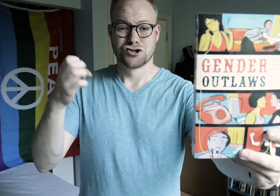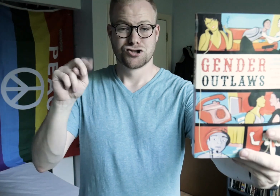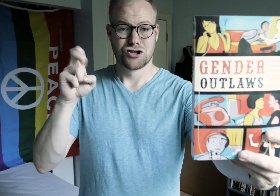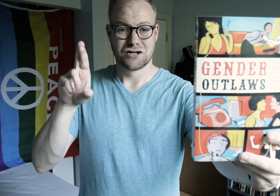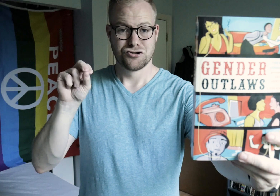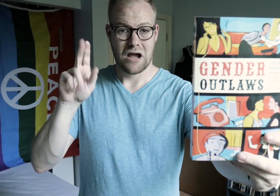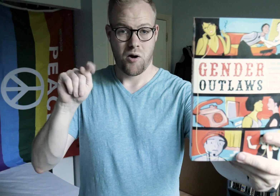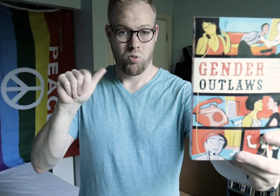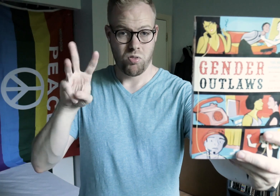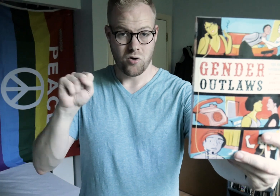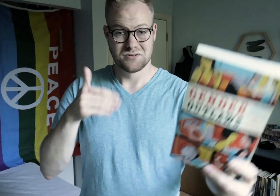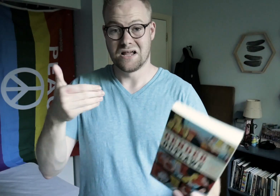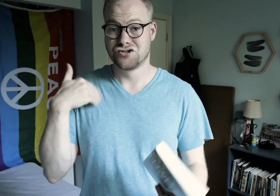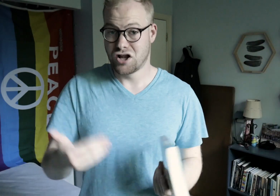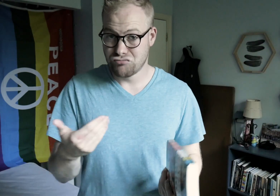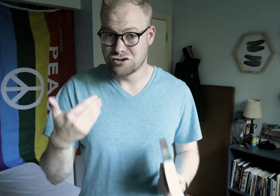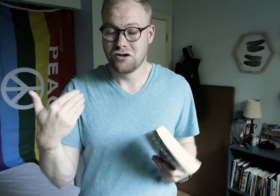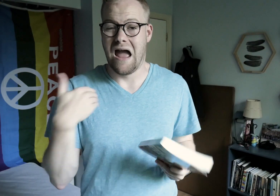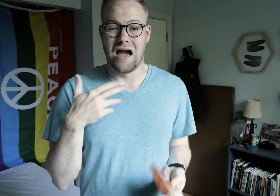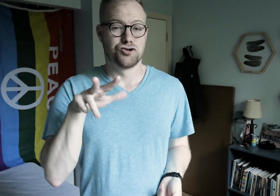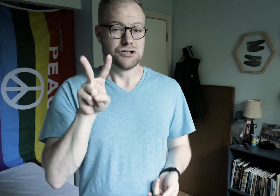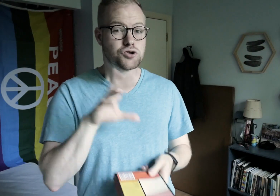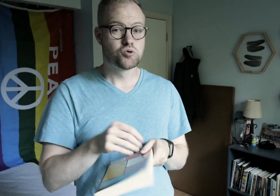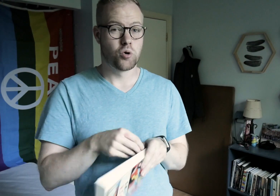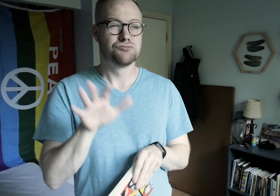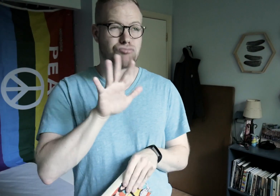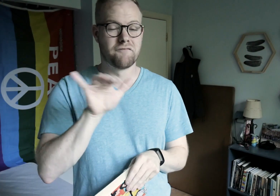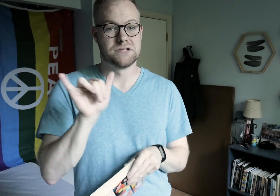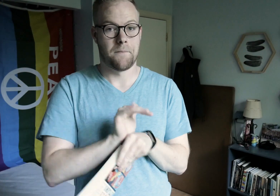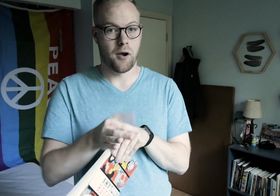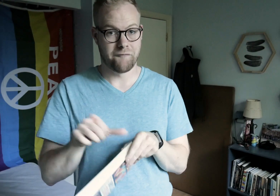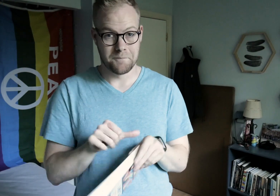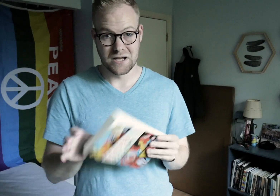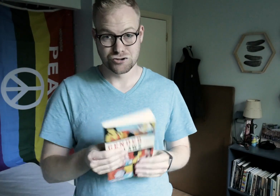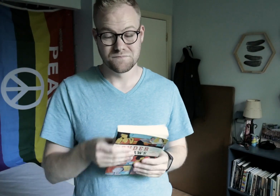Gender Outlaws: The Next Generation has 32 stories in roughly the same amount of pages,